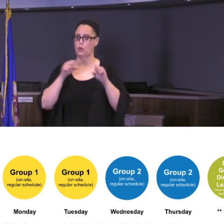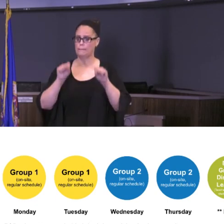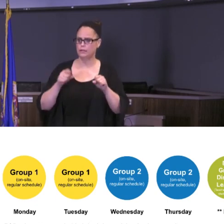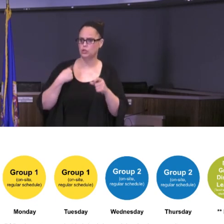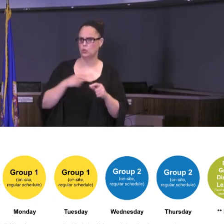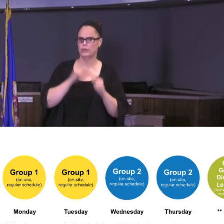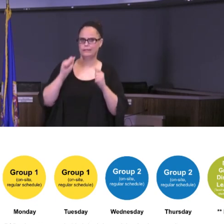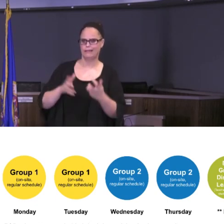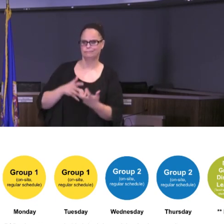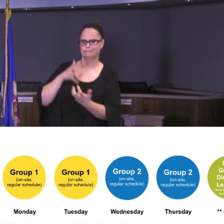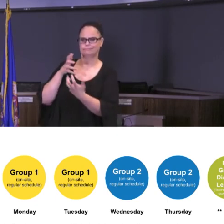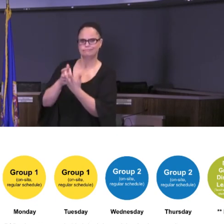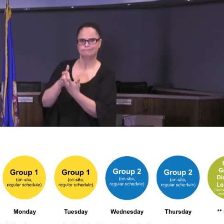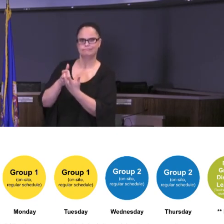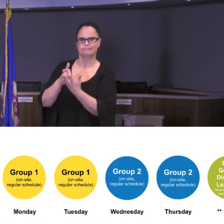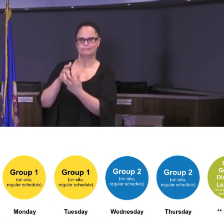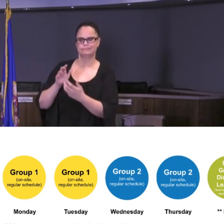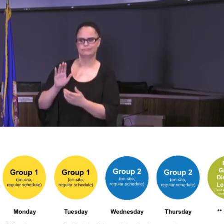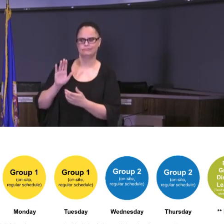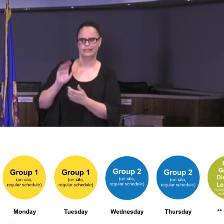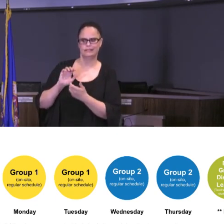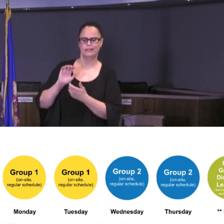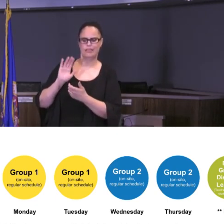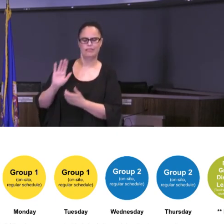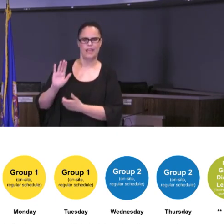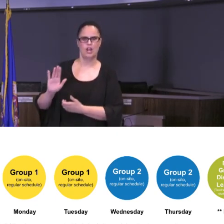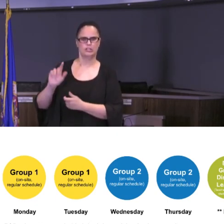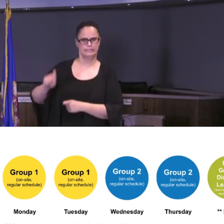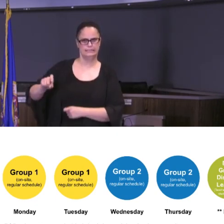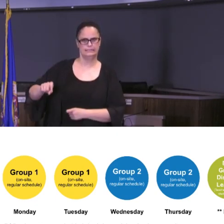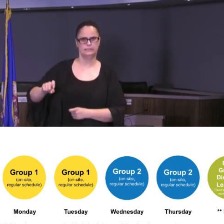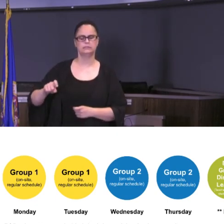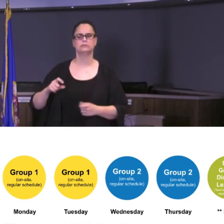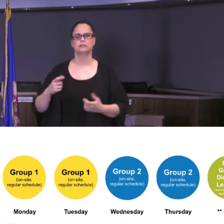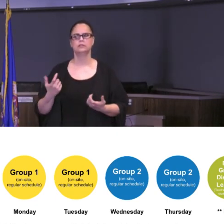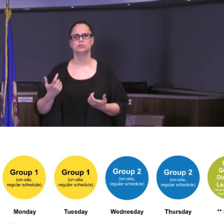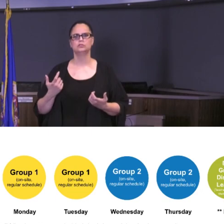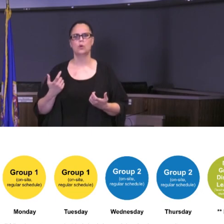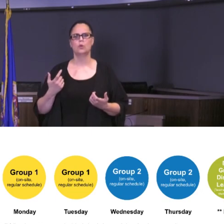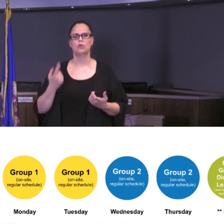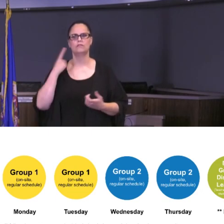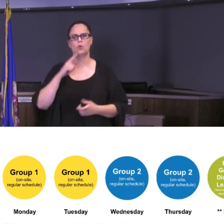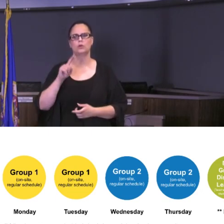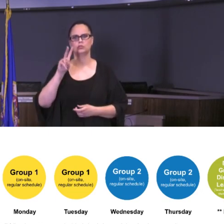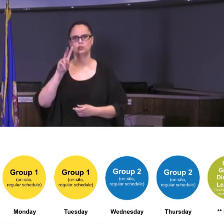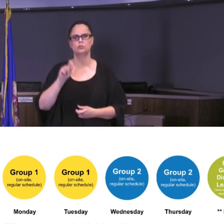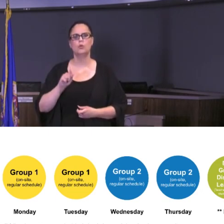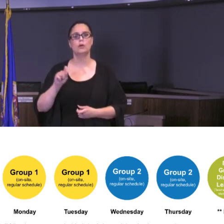if that's the case. So again, pointing out to the importance of Distance Learning 2.0 that we make sure that it is a